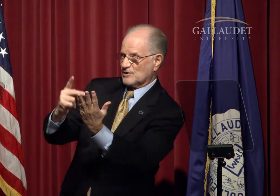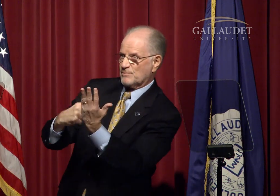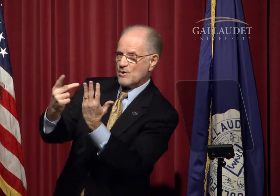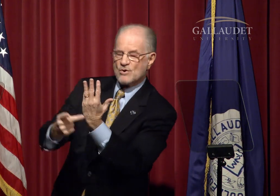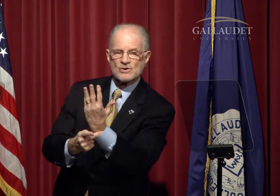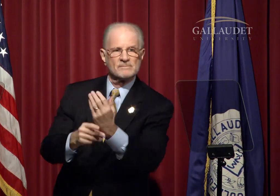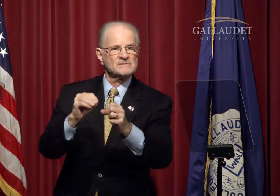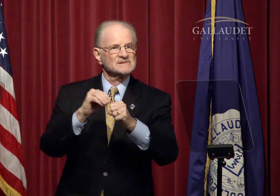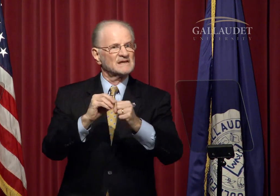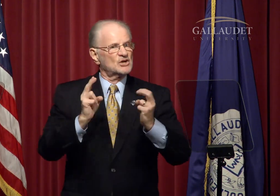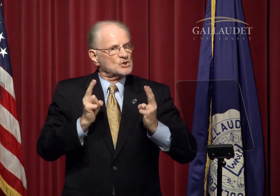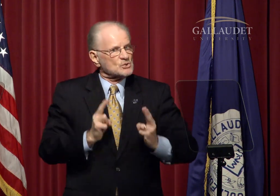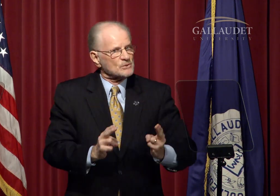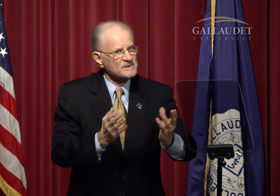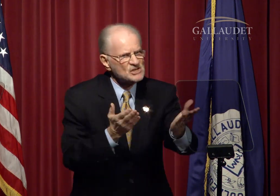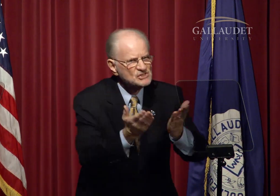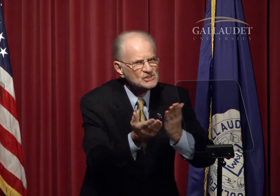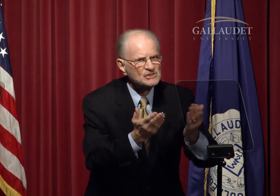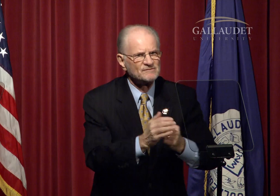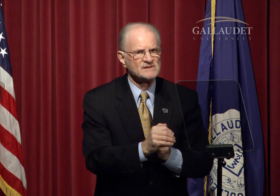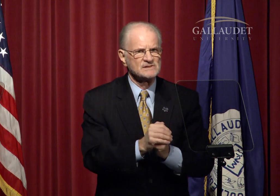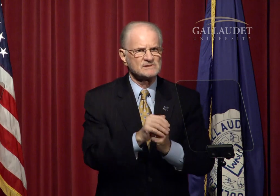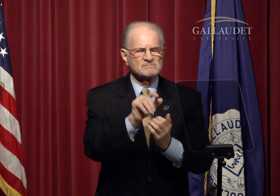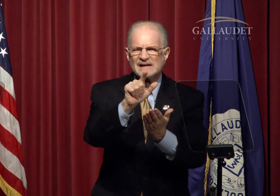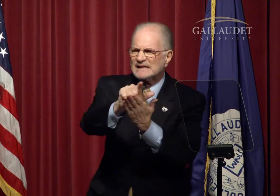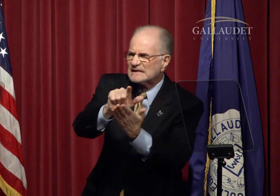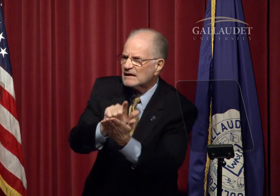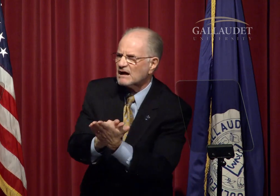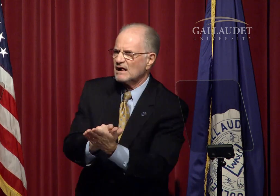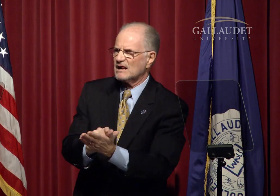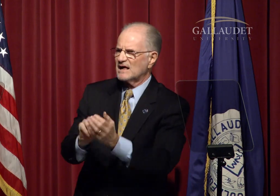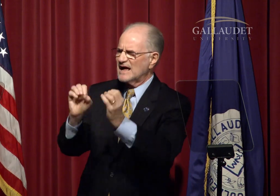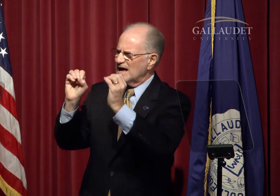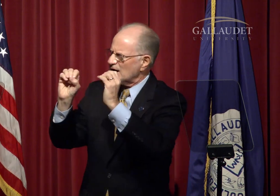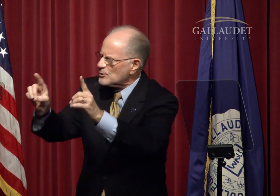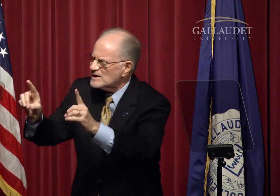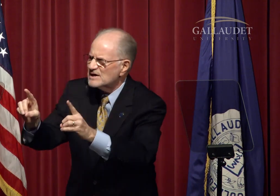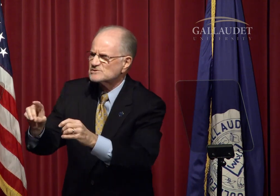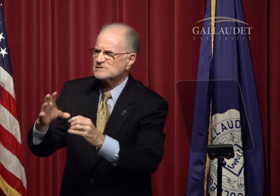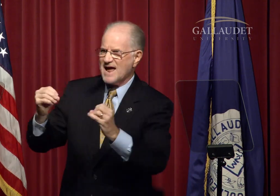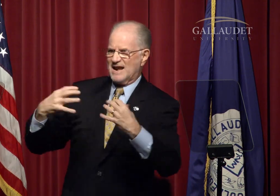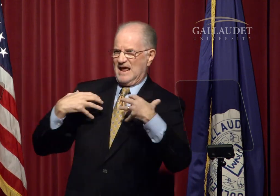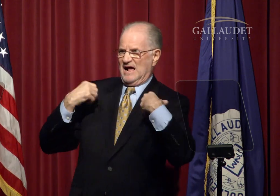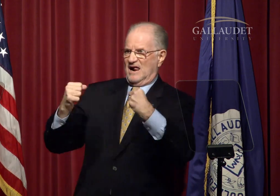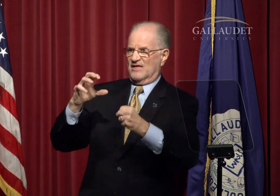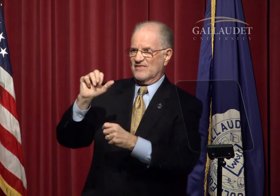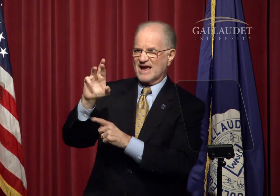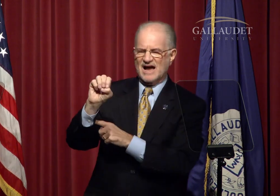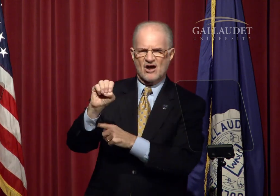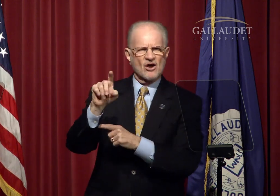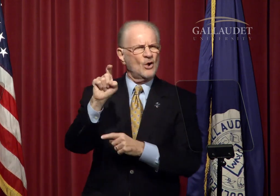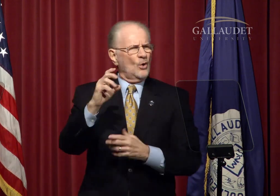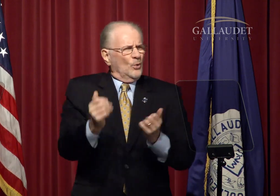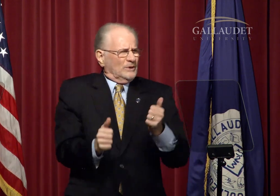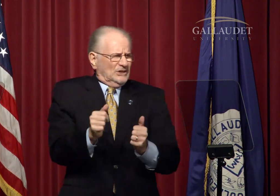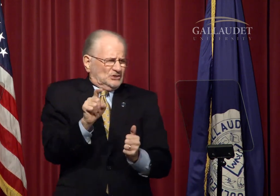of paraprofessional degree programs in Human Services, Legal, Education and Health Care